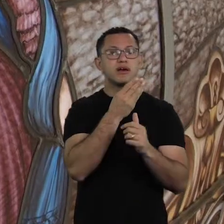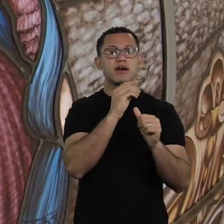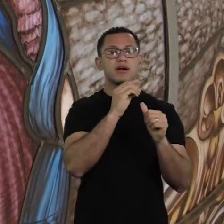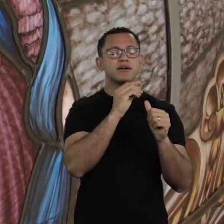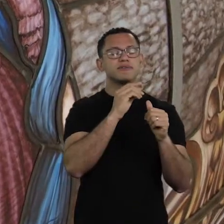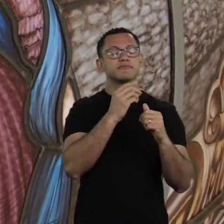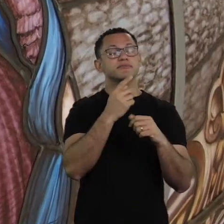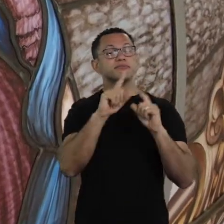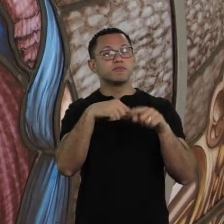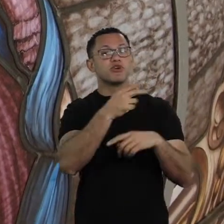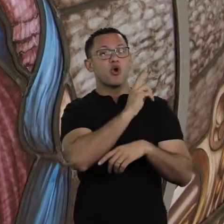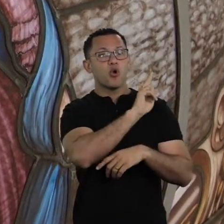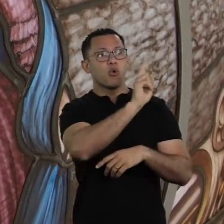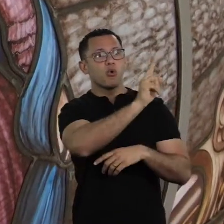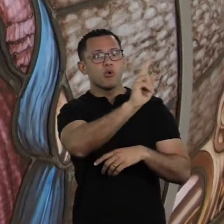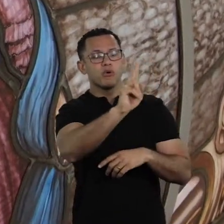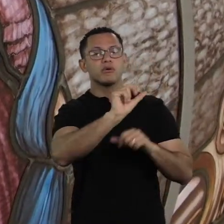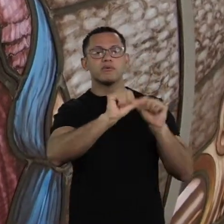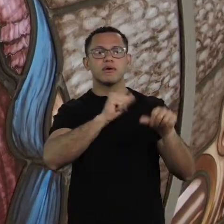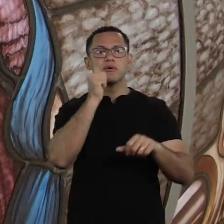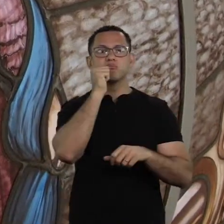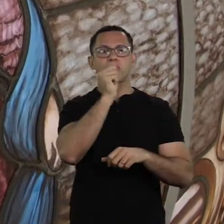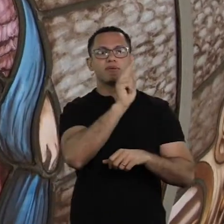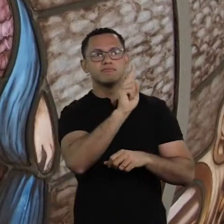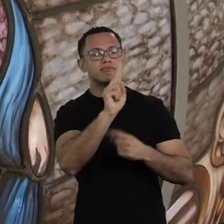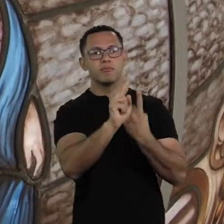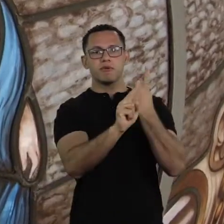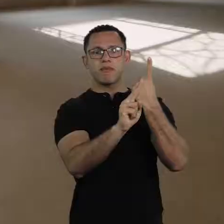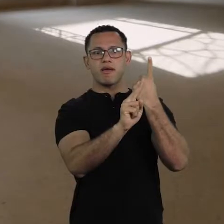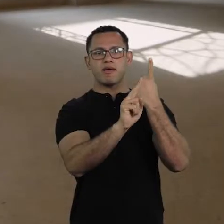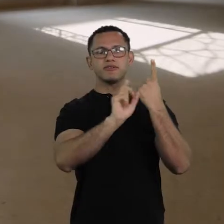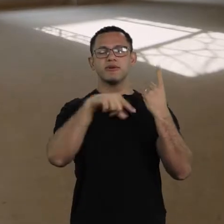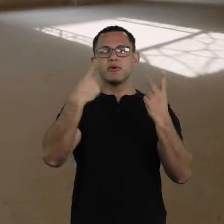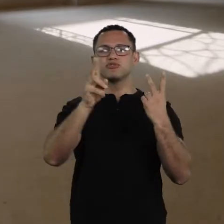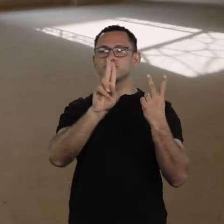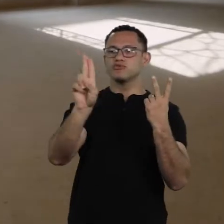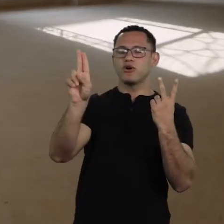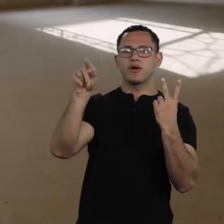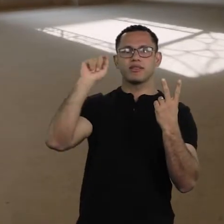and black man's name in a classroom.